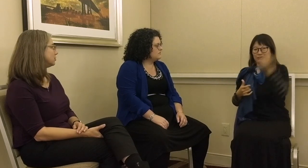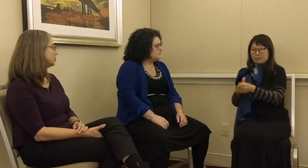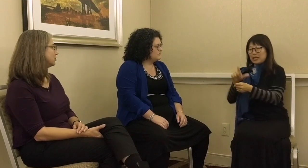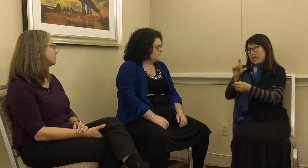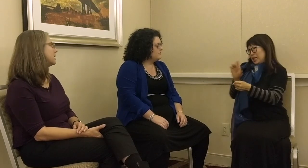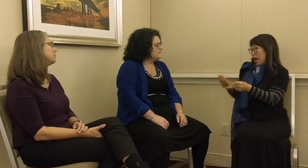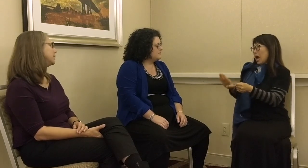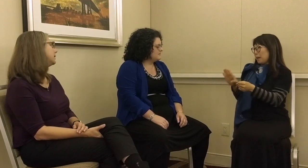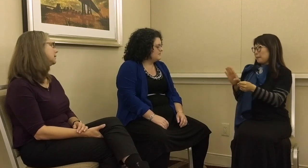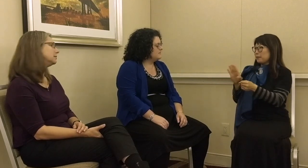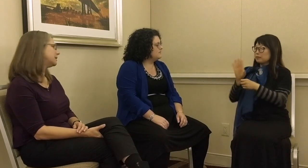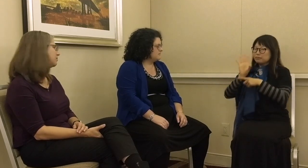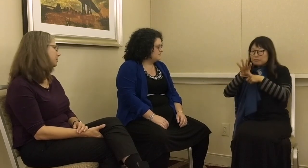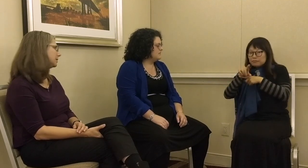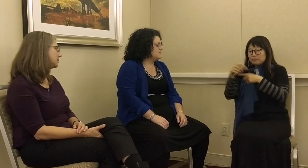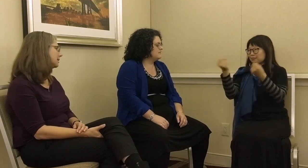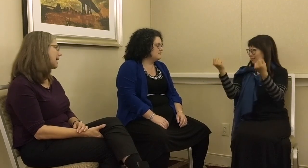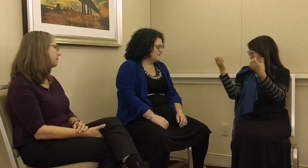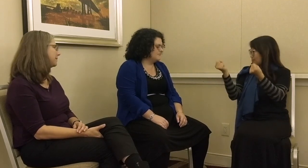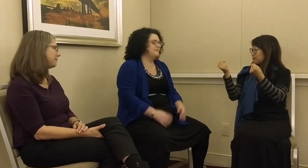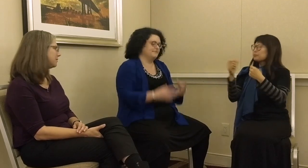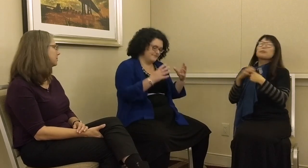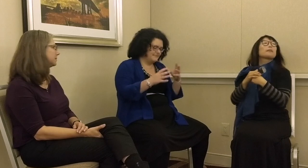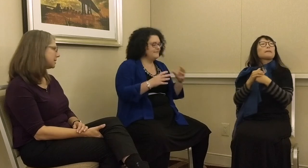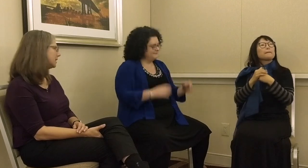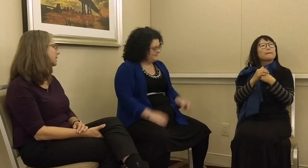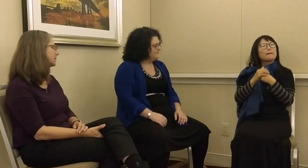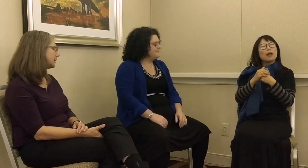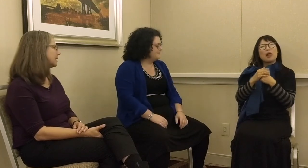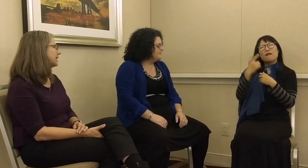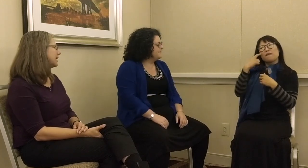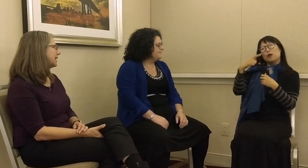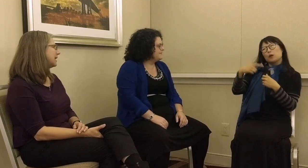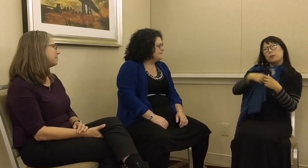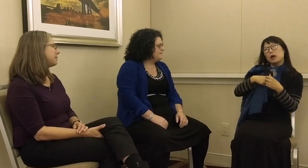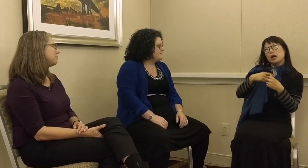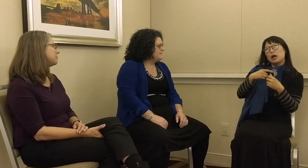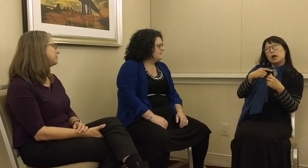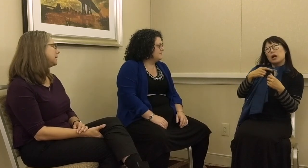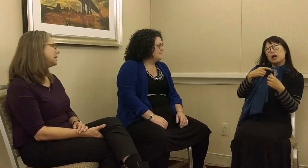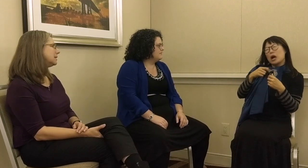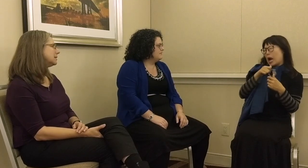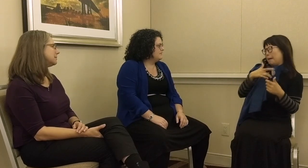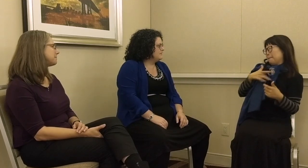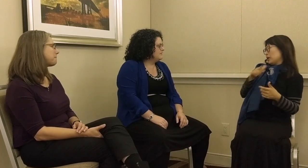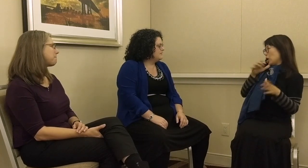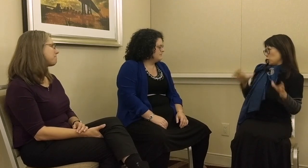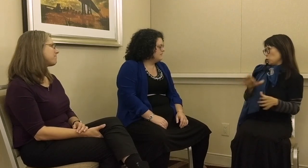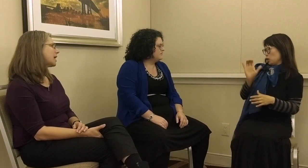researchers, they bring deaf people into the lab and they film them signing. But for me,